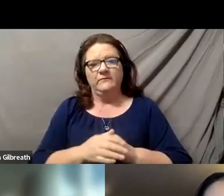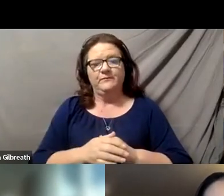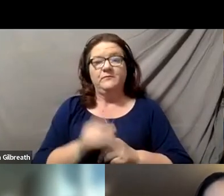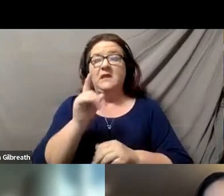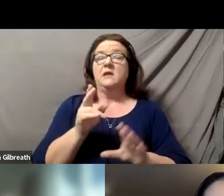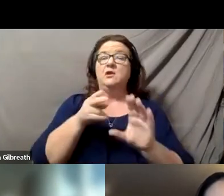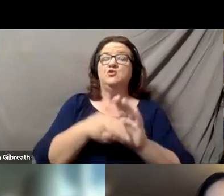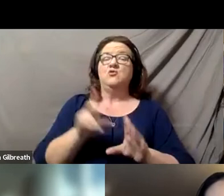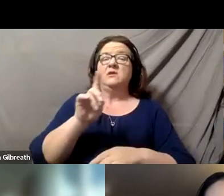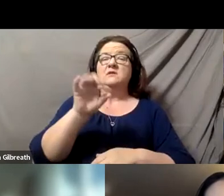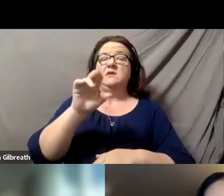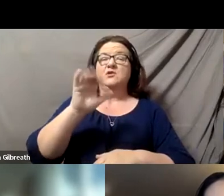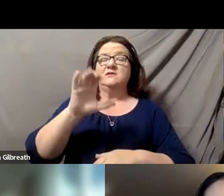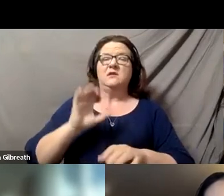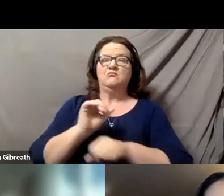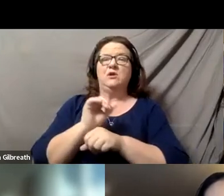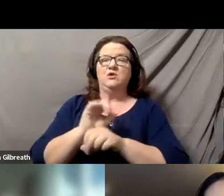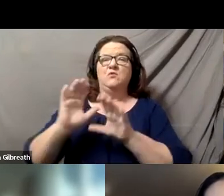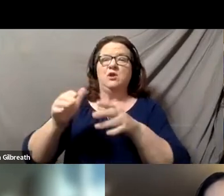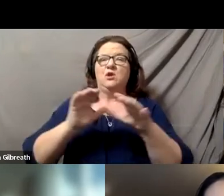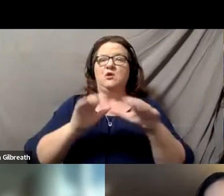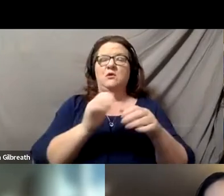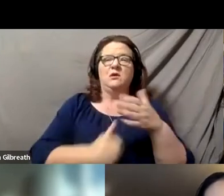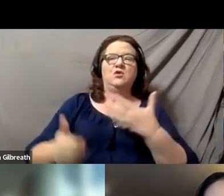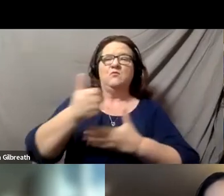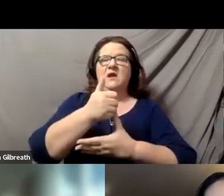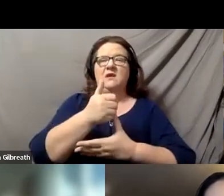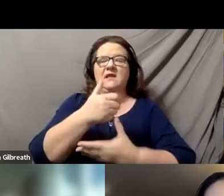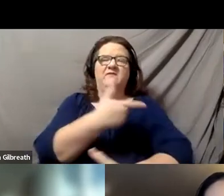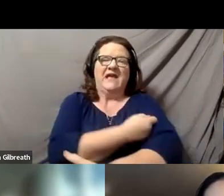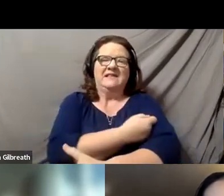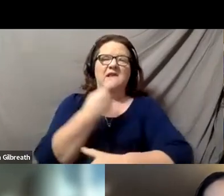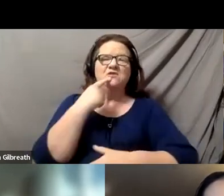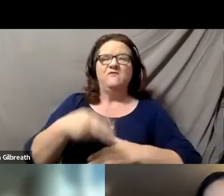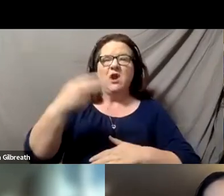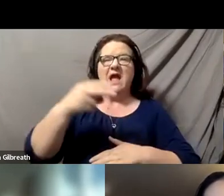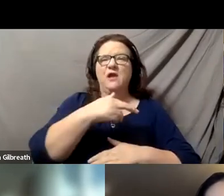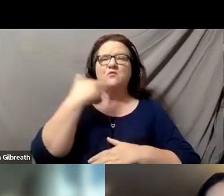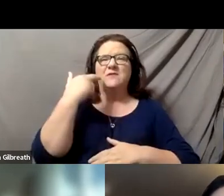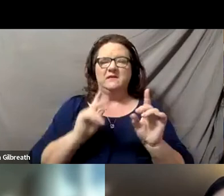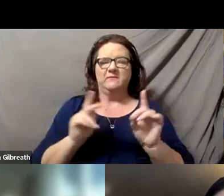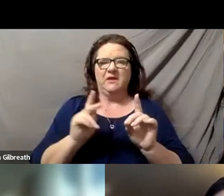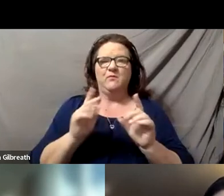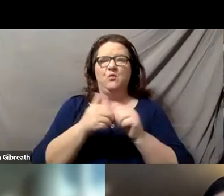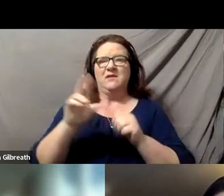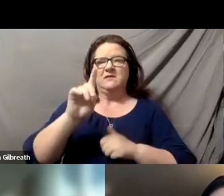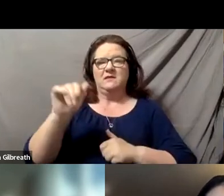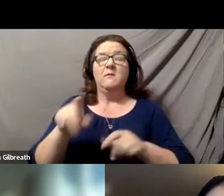Andy has worked in coalitions to prioritize vaccination of high-risk people with disabilities. He’s also improved vital programs and services